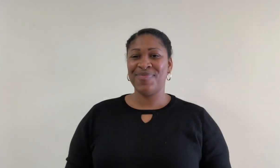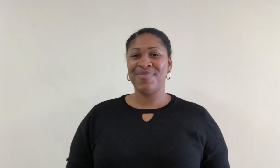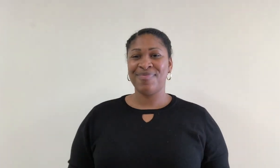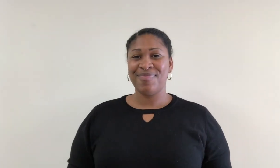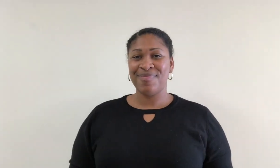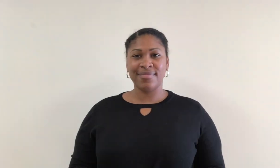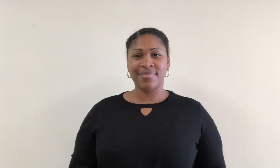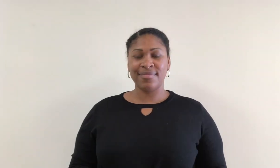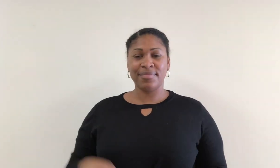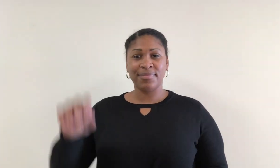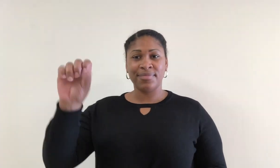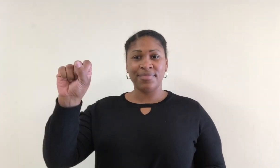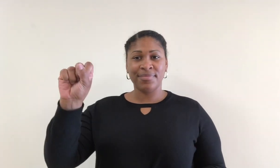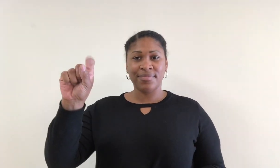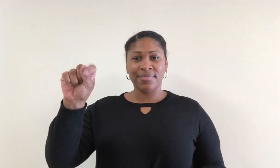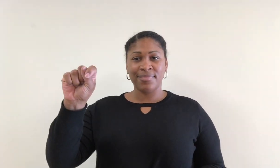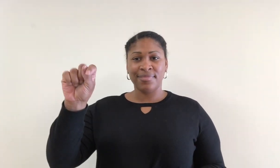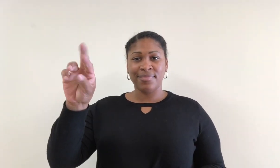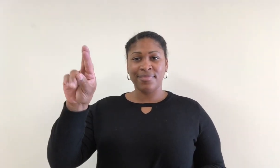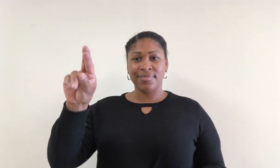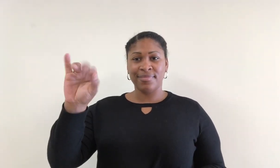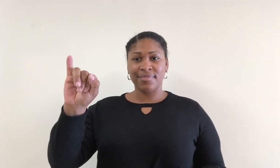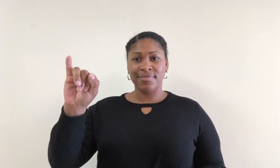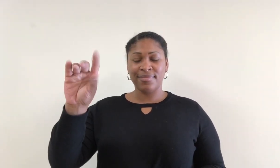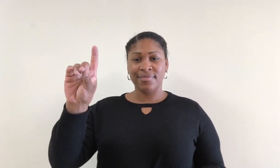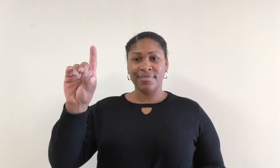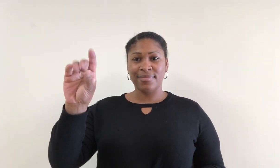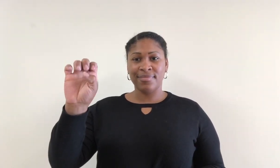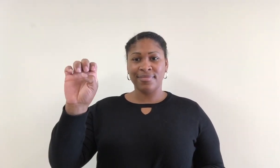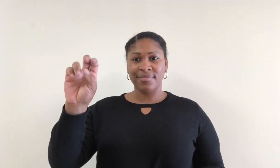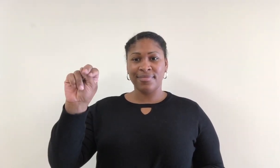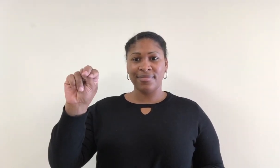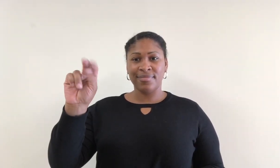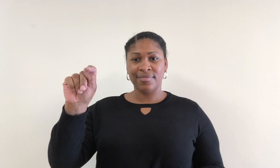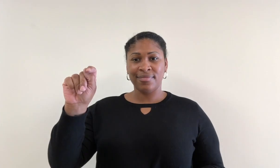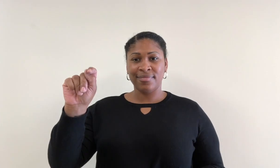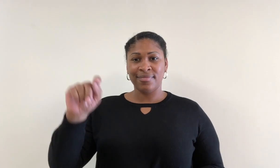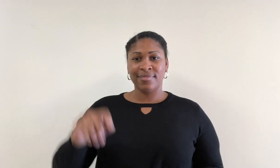Strident